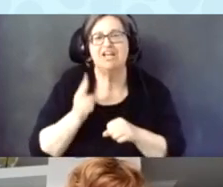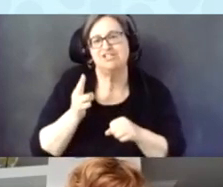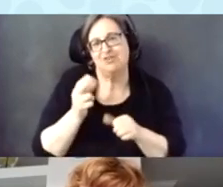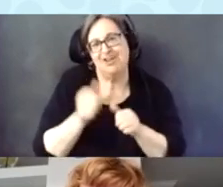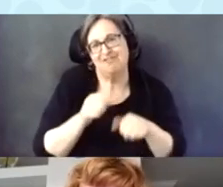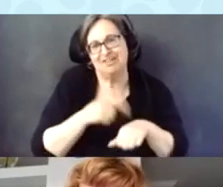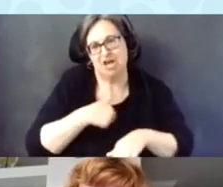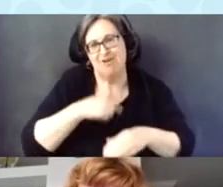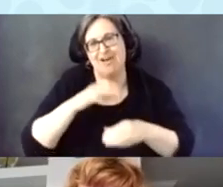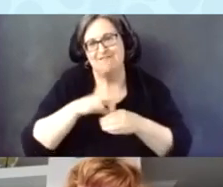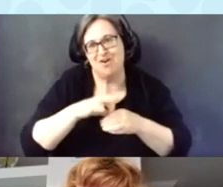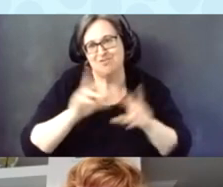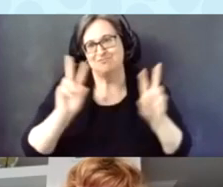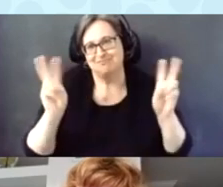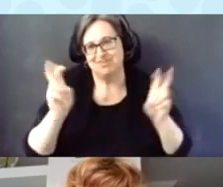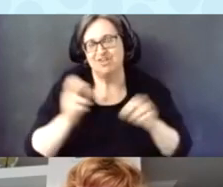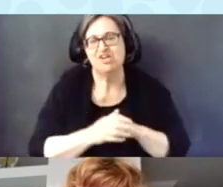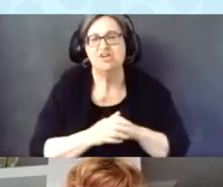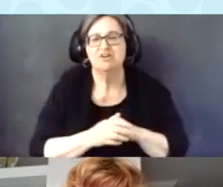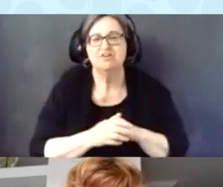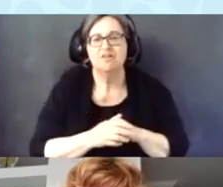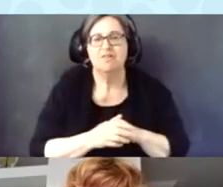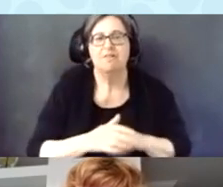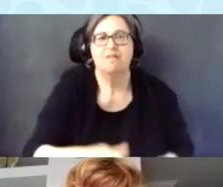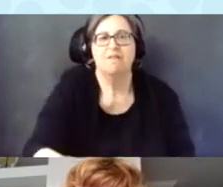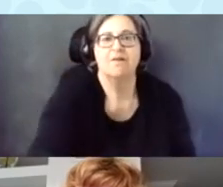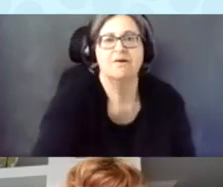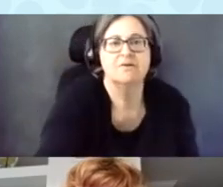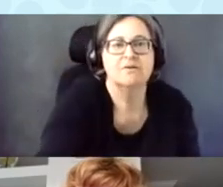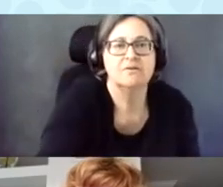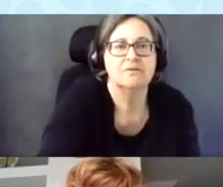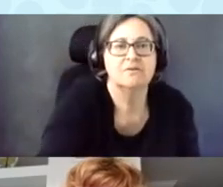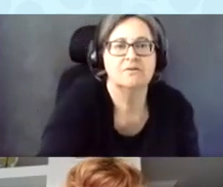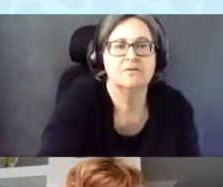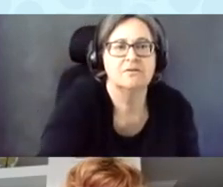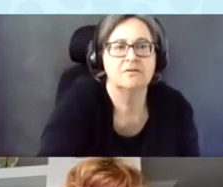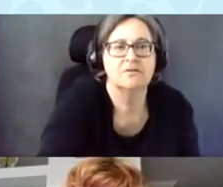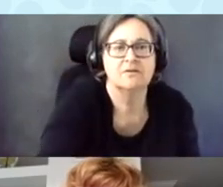I also go by the pronouns of she/her.